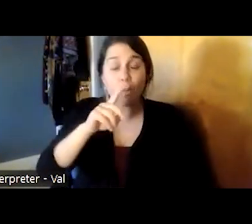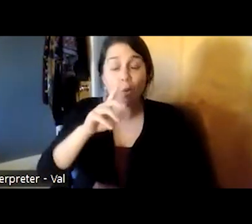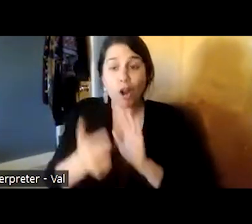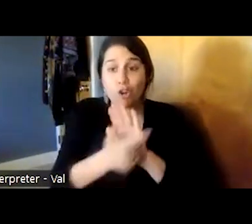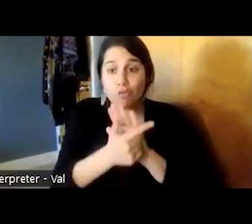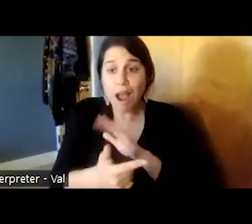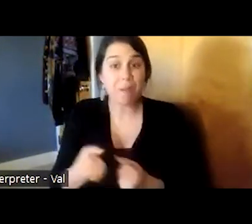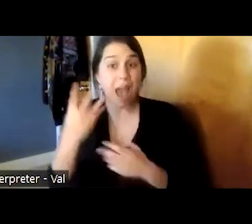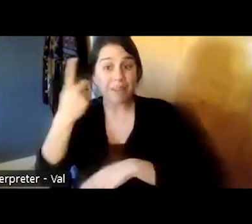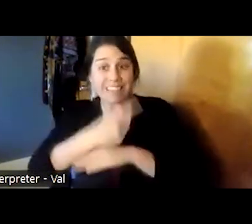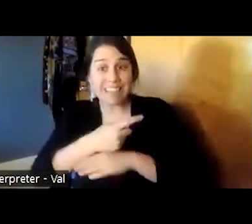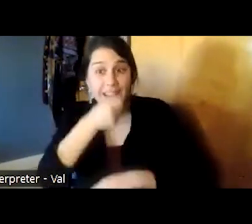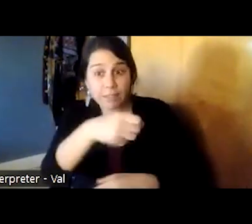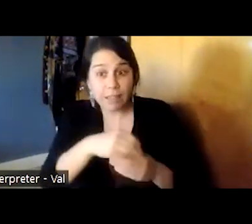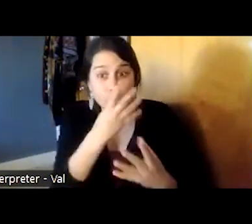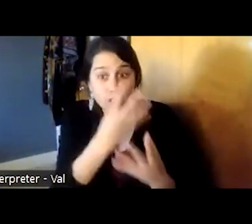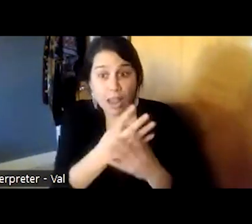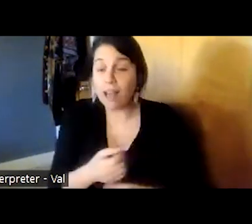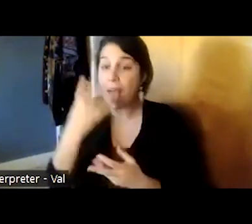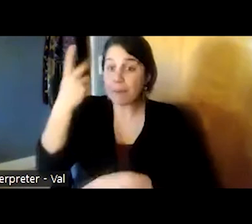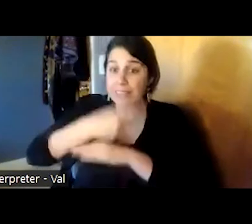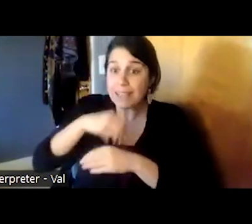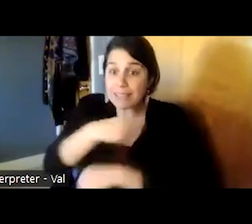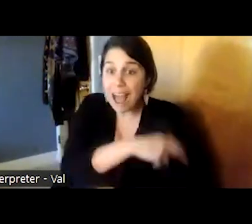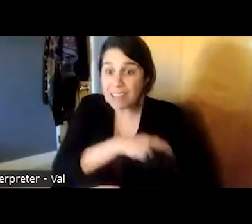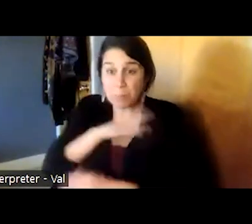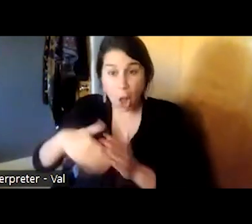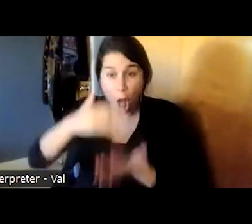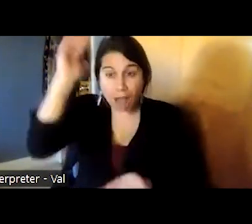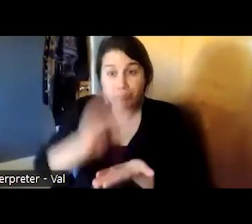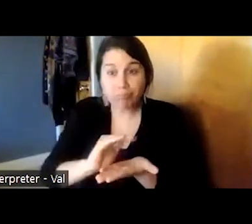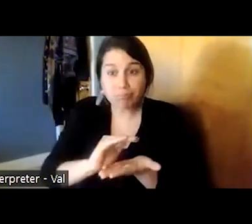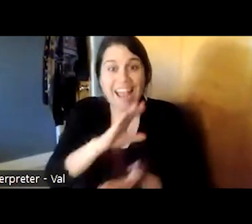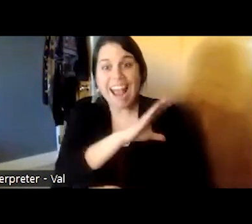spent in the hospital and we were able to improve engagement in outpatient services